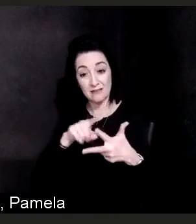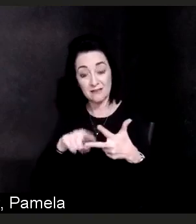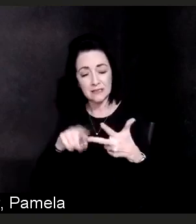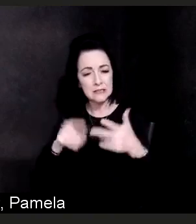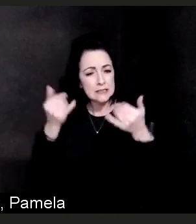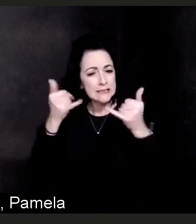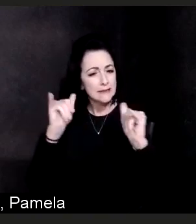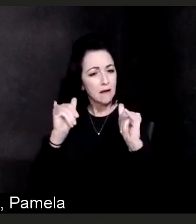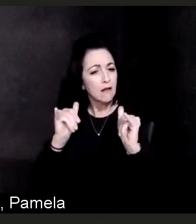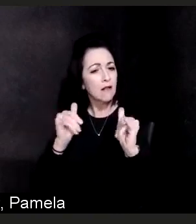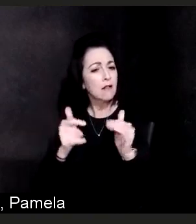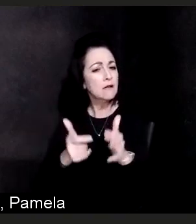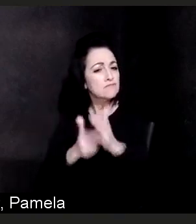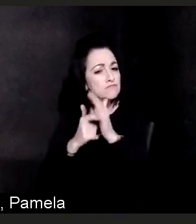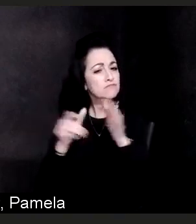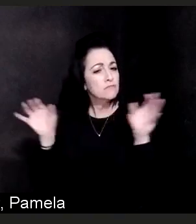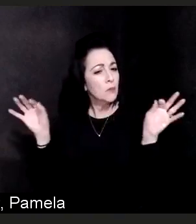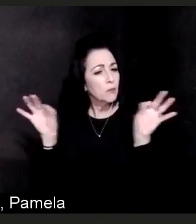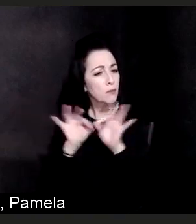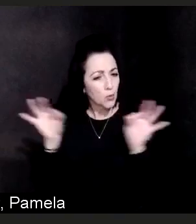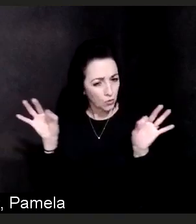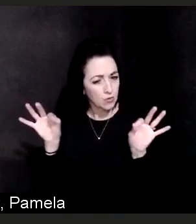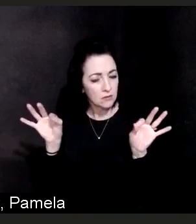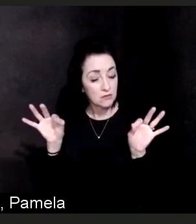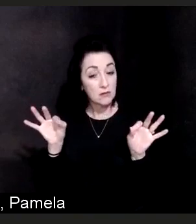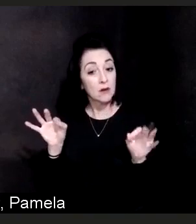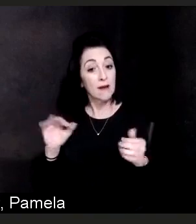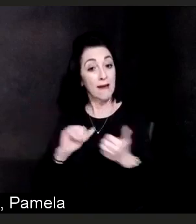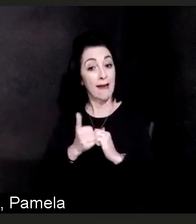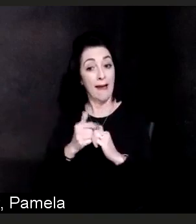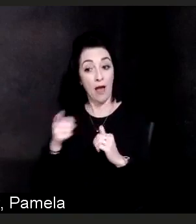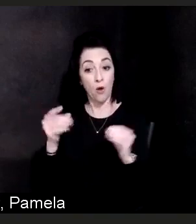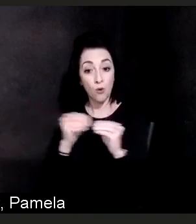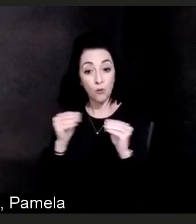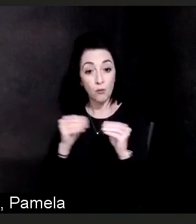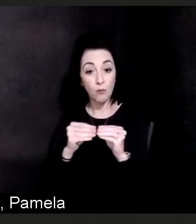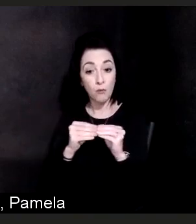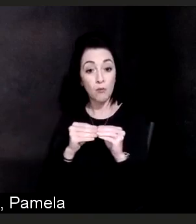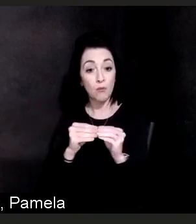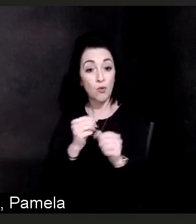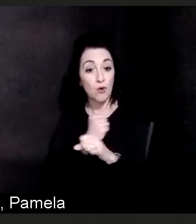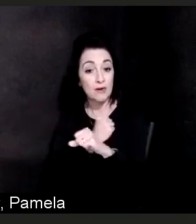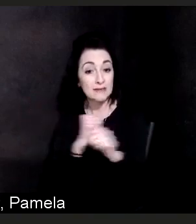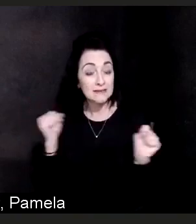that will continue to keep us safe and hopefully stop many, many infections